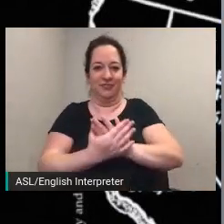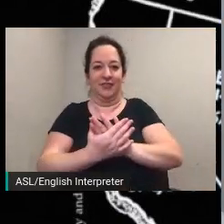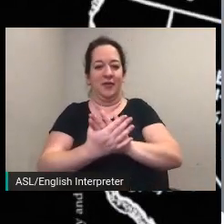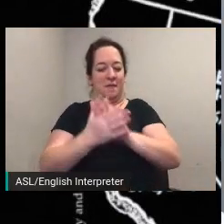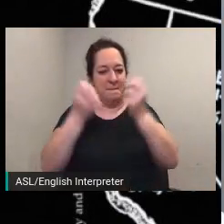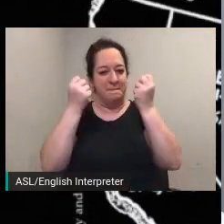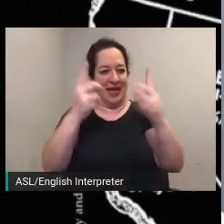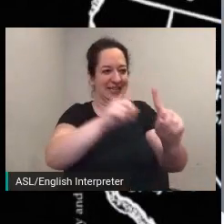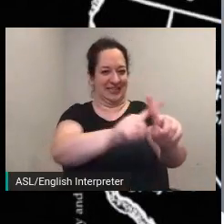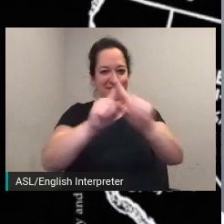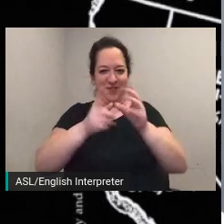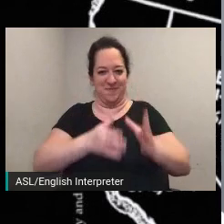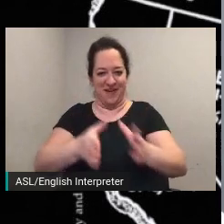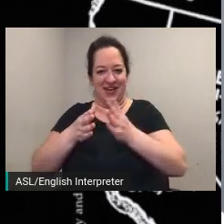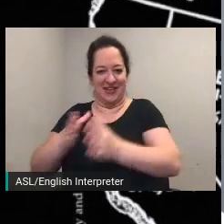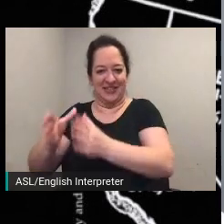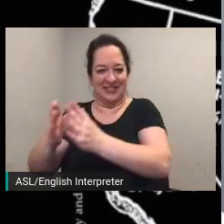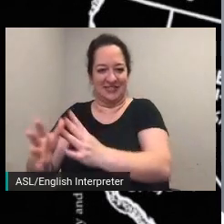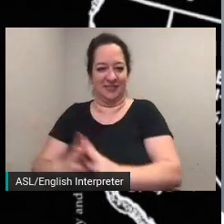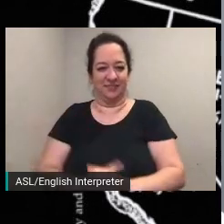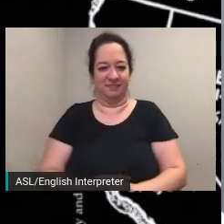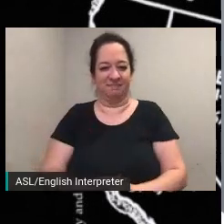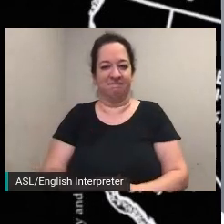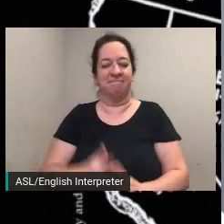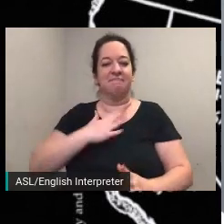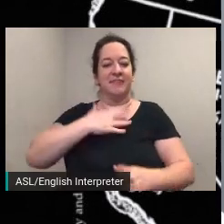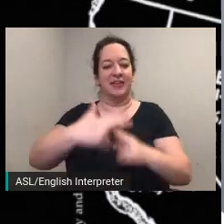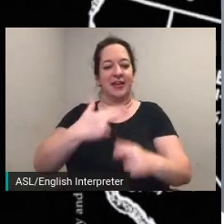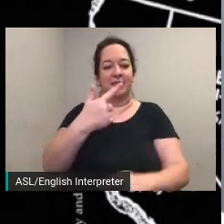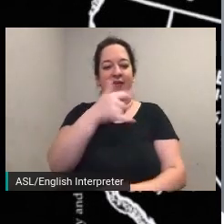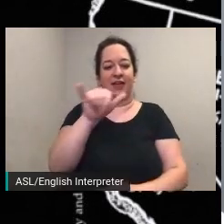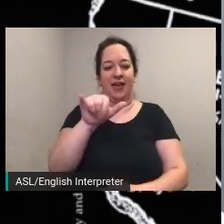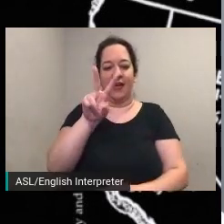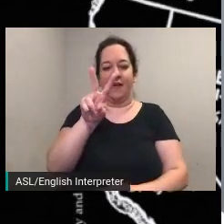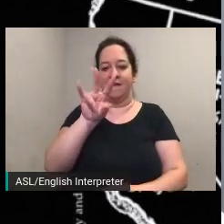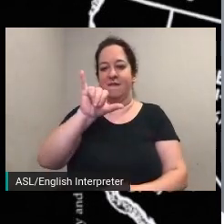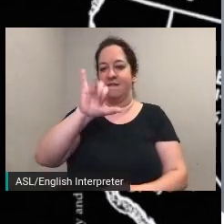my name is gabitsky and i'm the regional director of the national park services